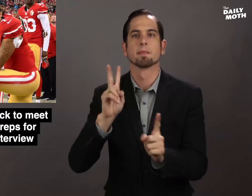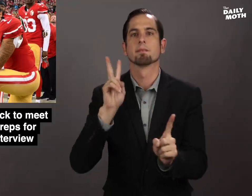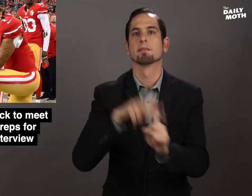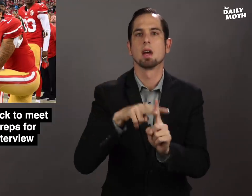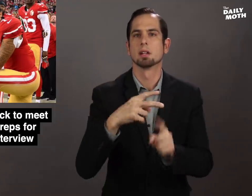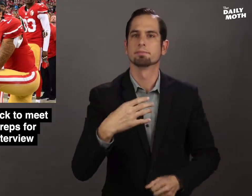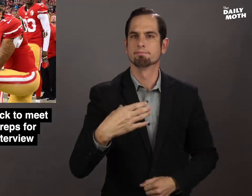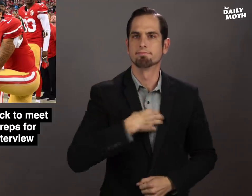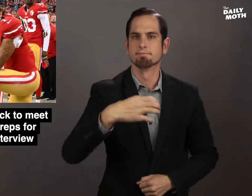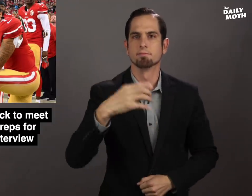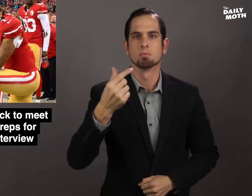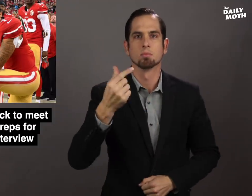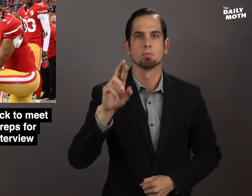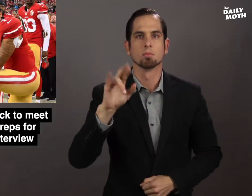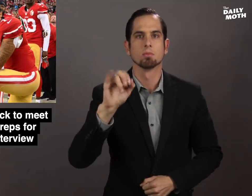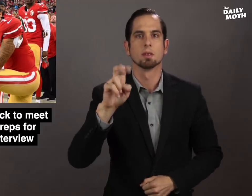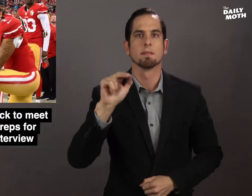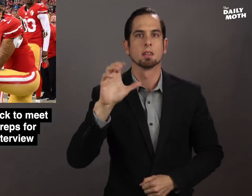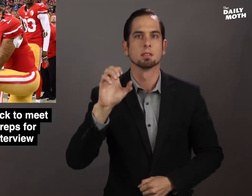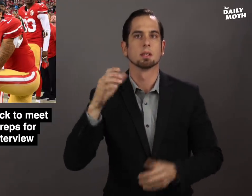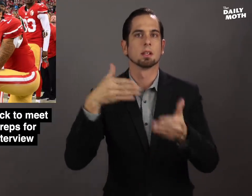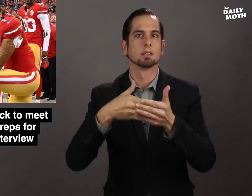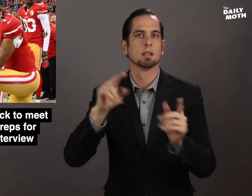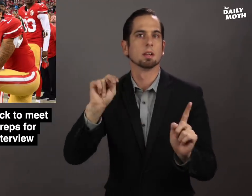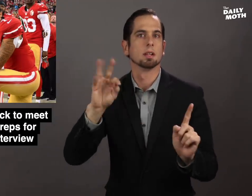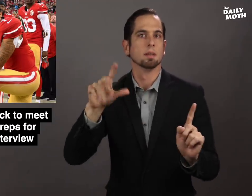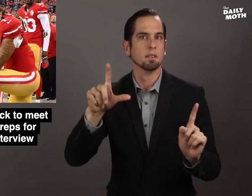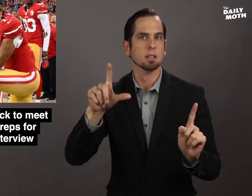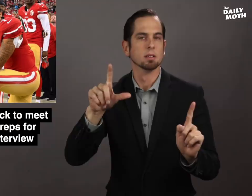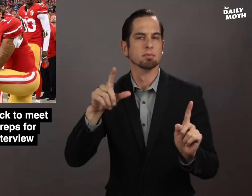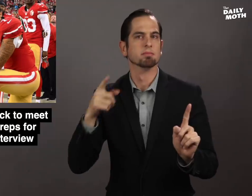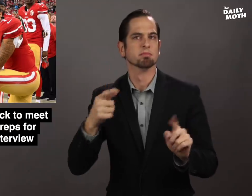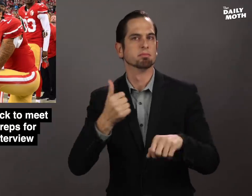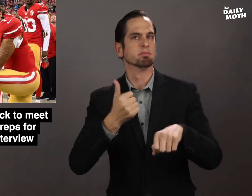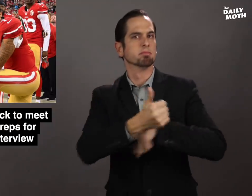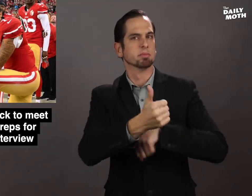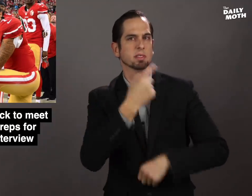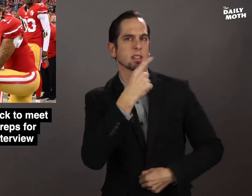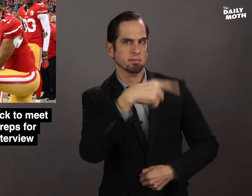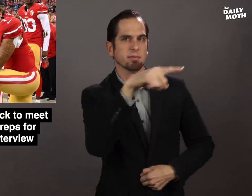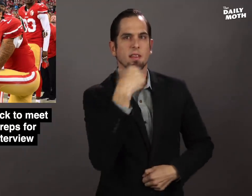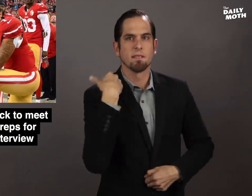filed a grievance against the NFL that alleged there was